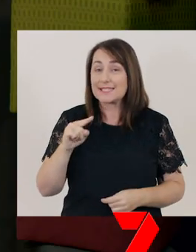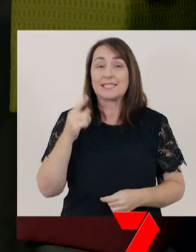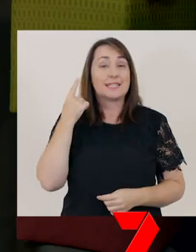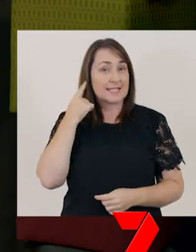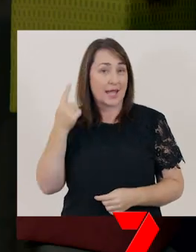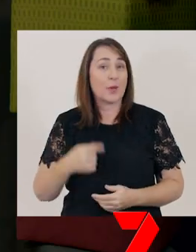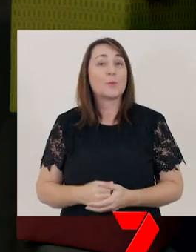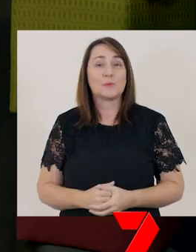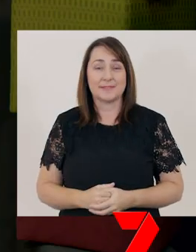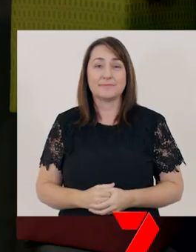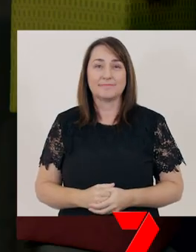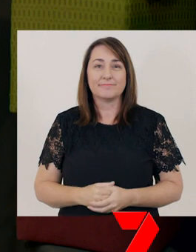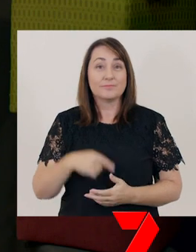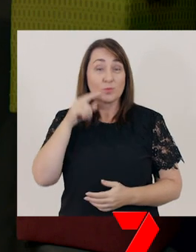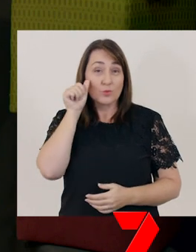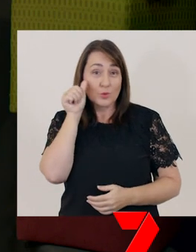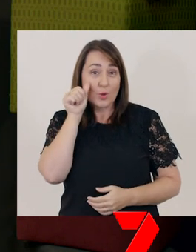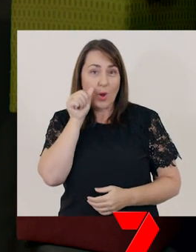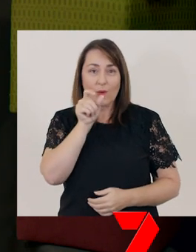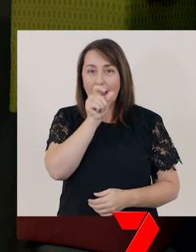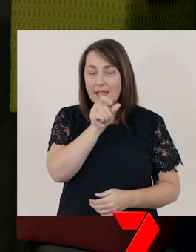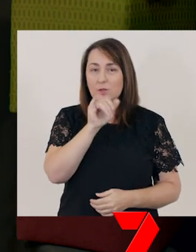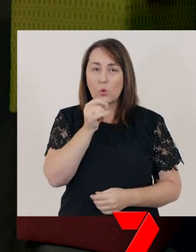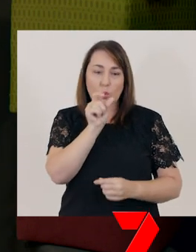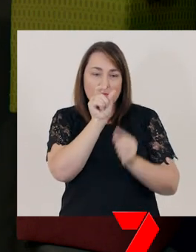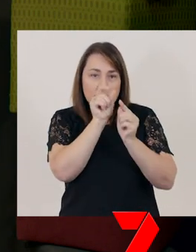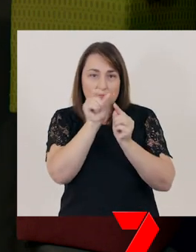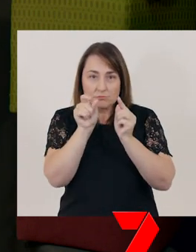Did you know that a letter, or a group of letters, represent a sound?